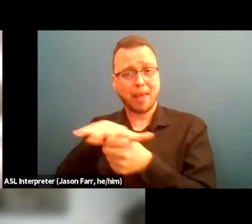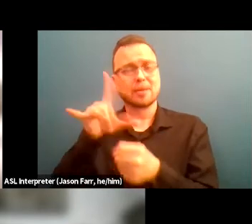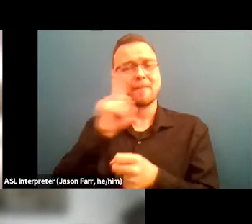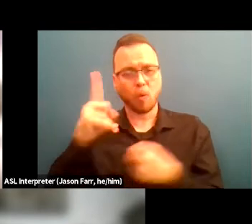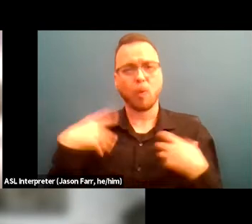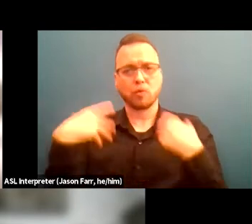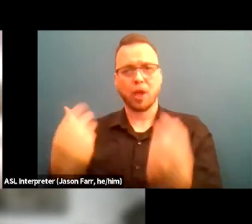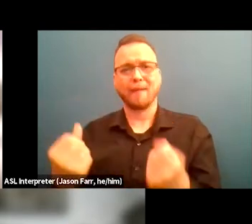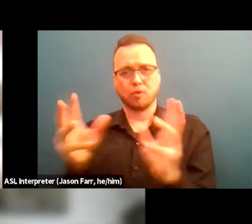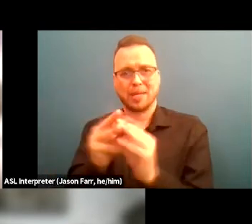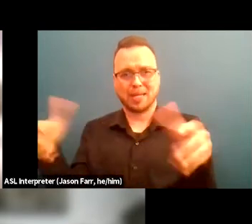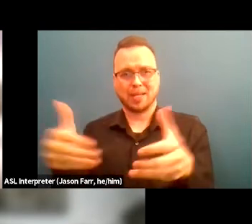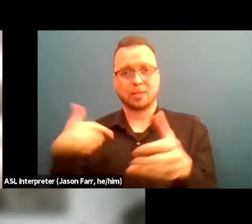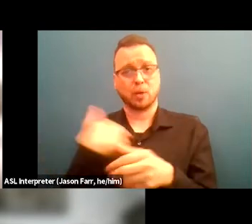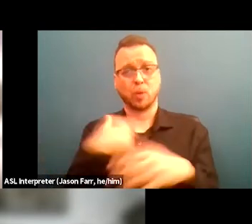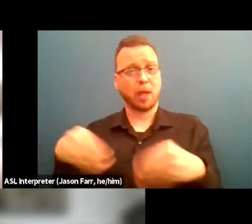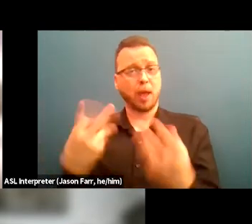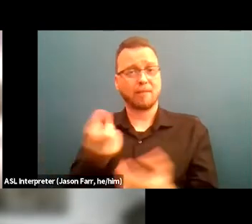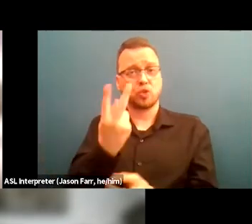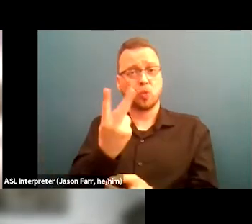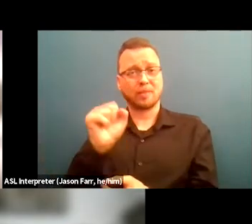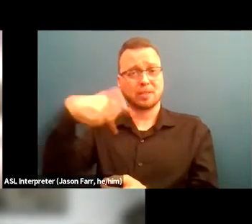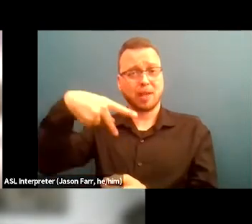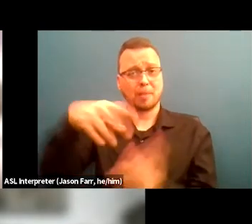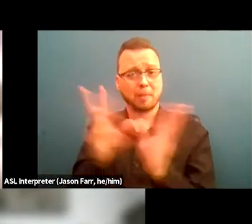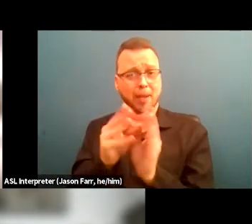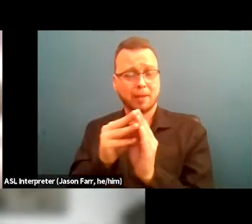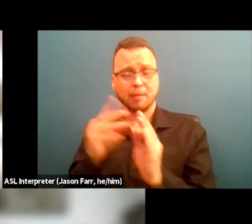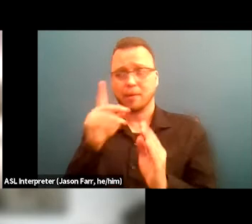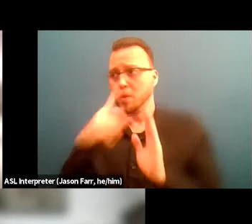So we have 12 step meetings here such as Criminon, AA, NA